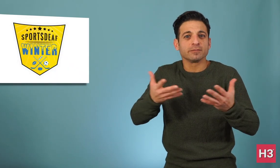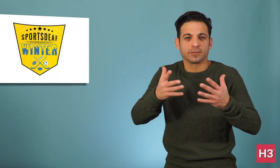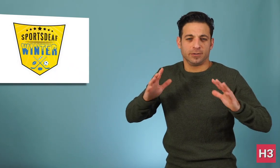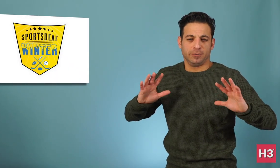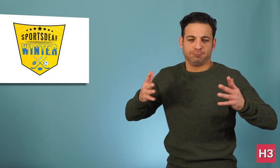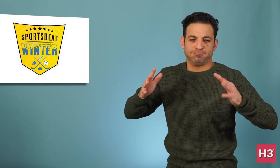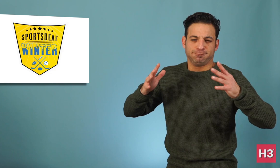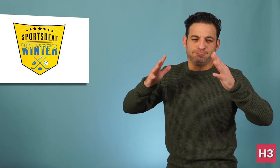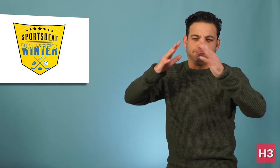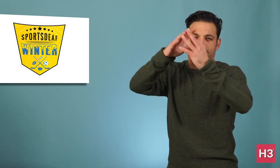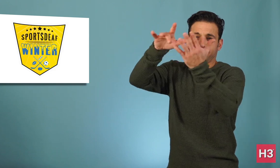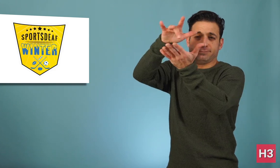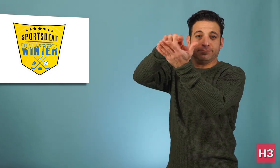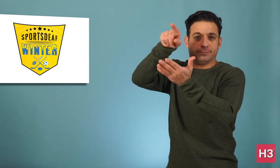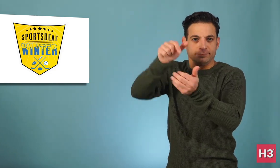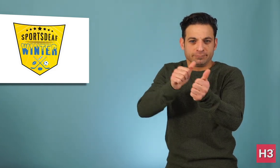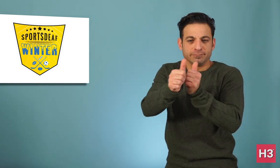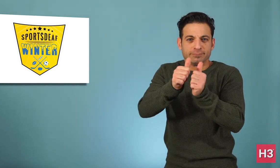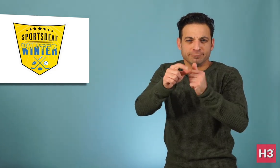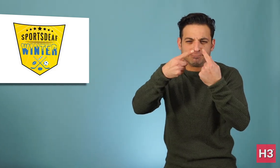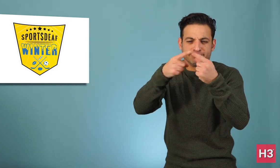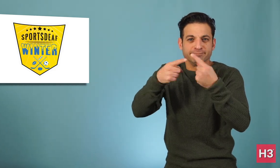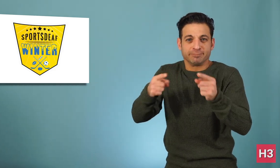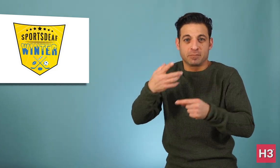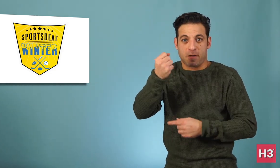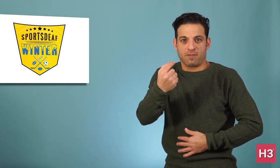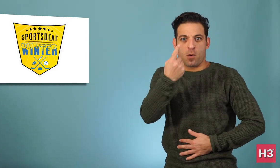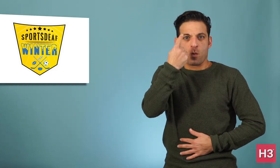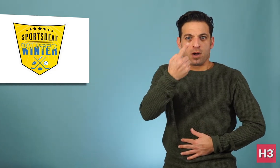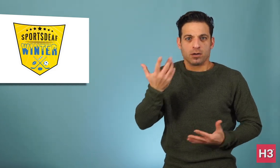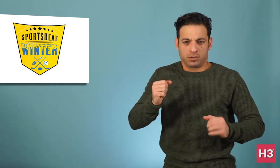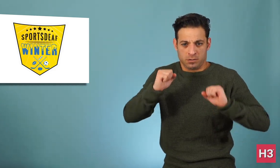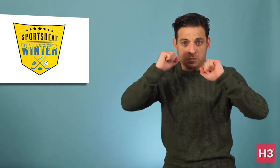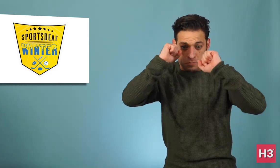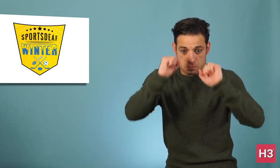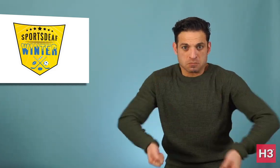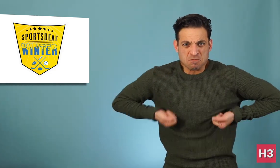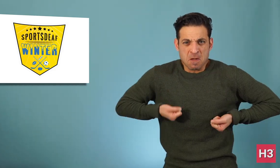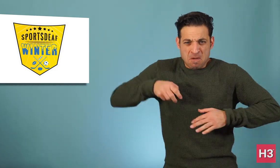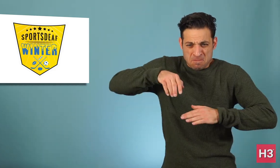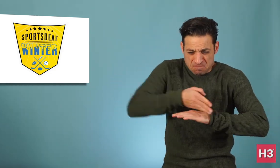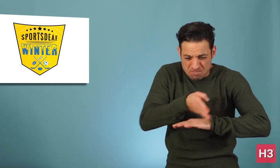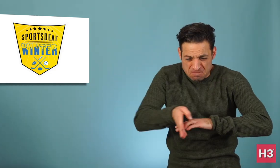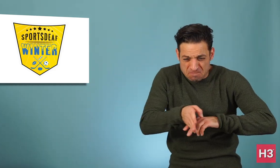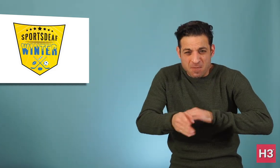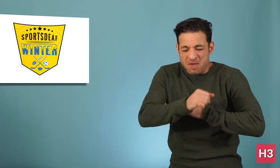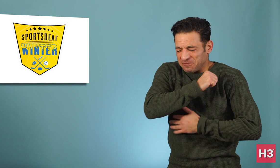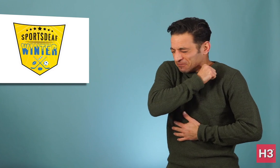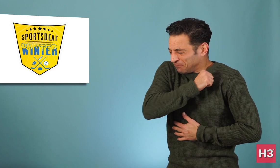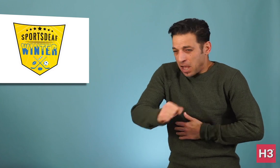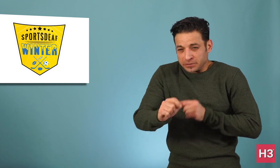Tomorrow, we have the Super-G competition.